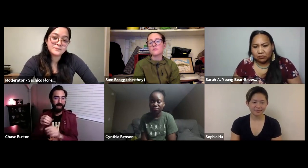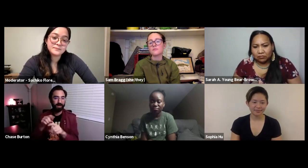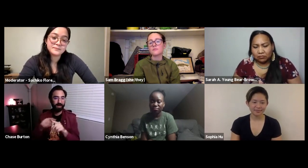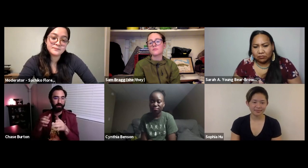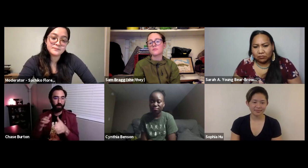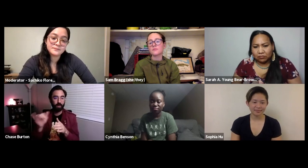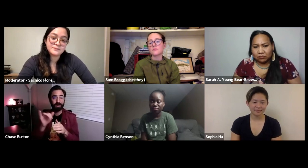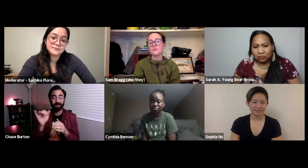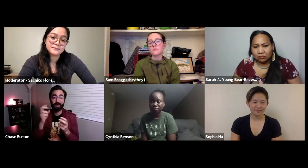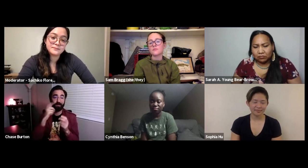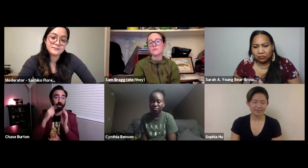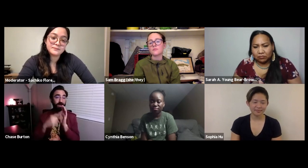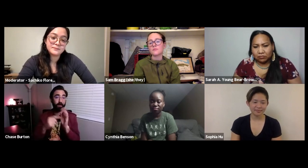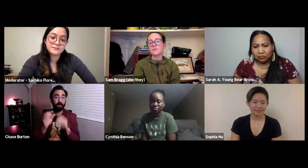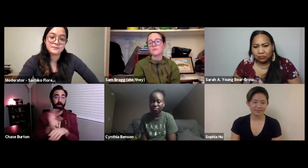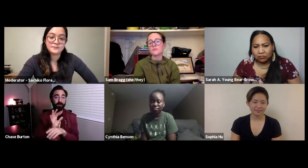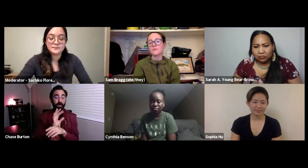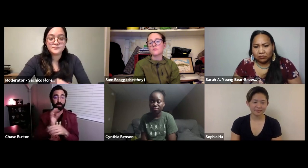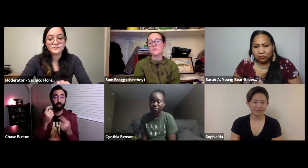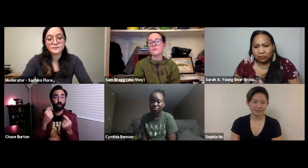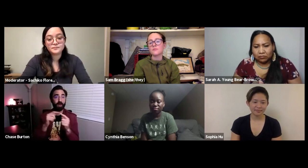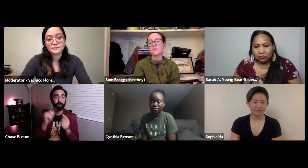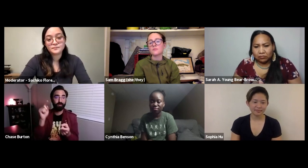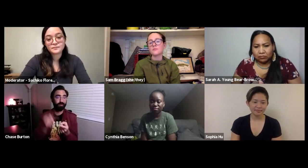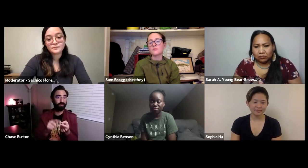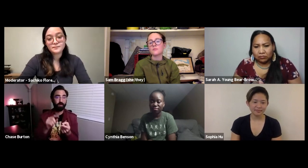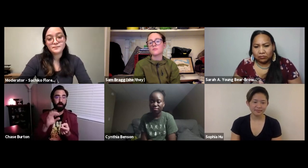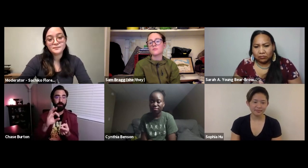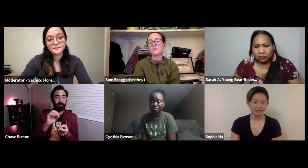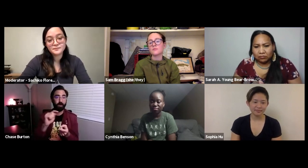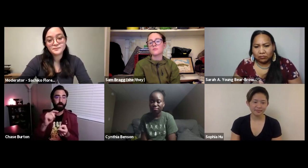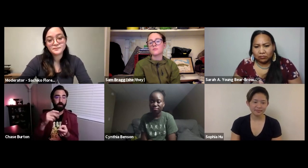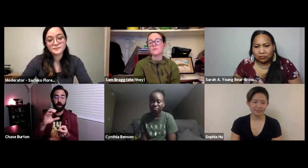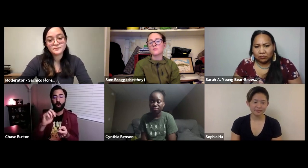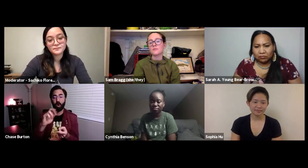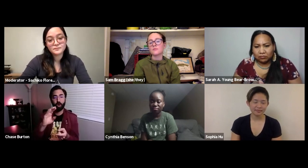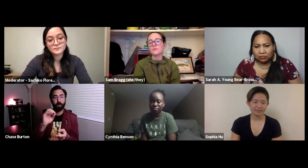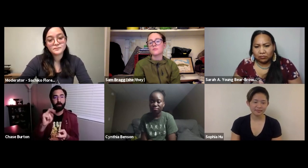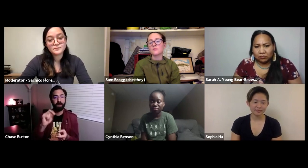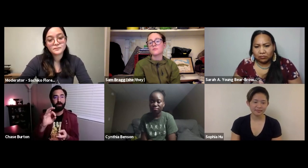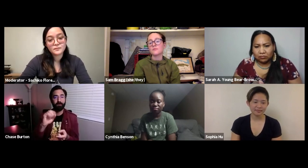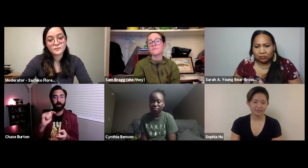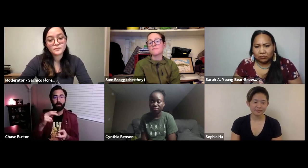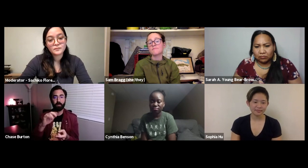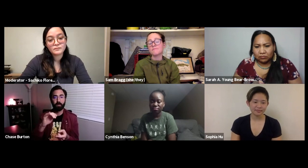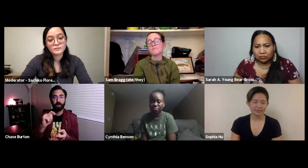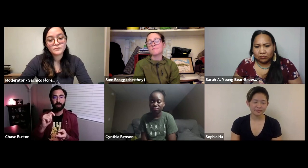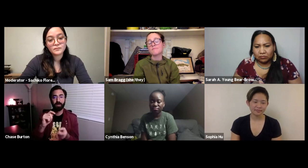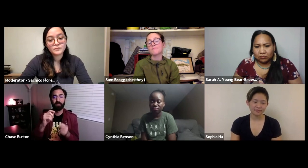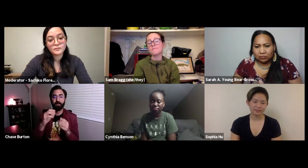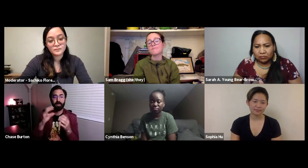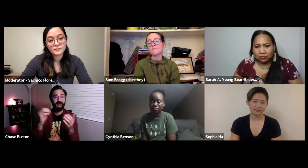with different ways of how I can impact somebody or impact the environment. I know that I've